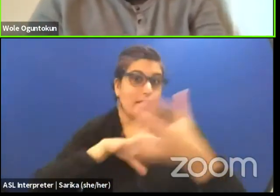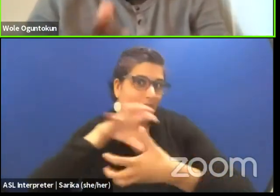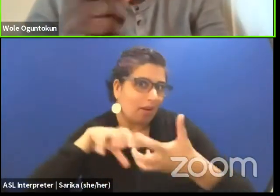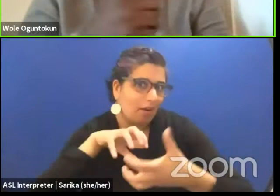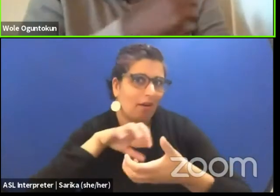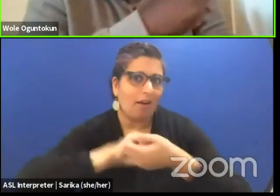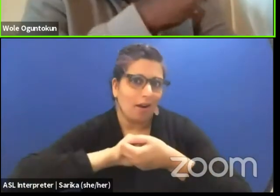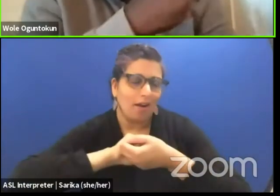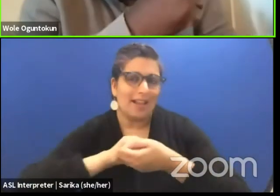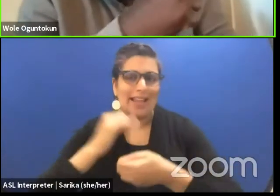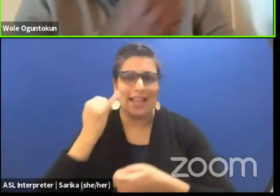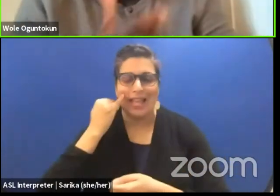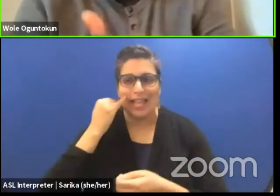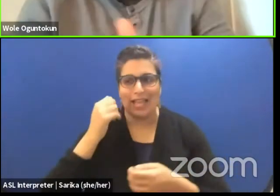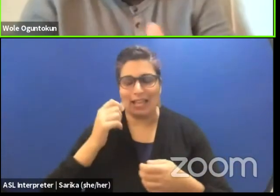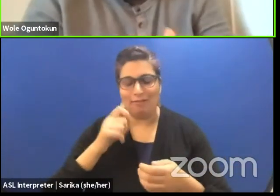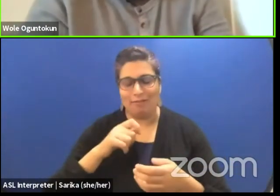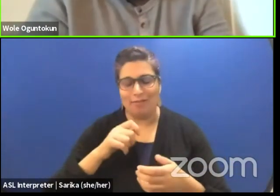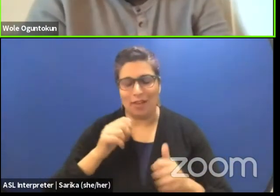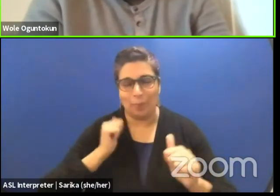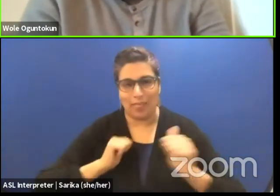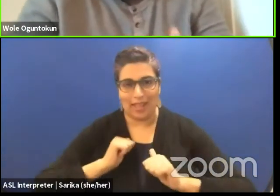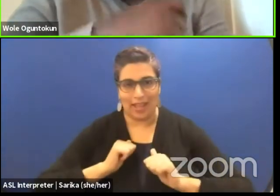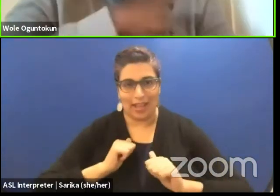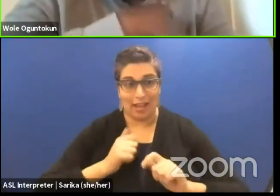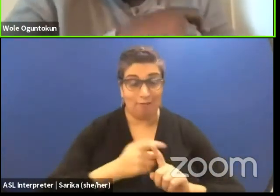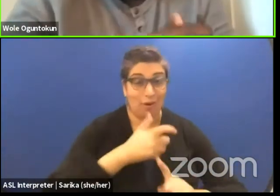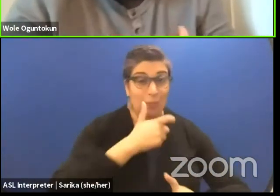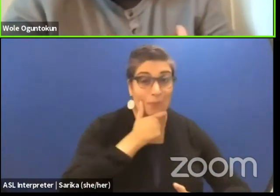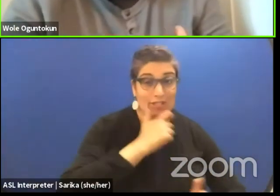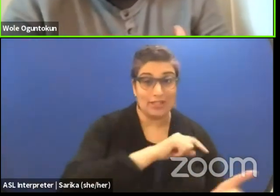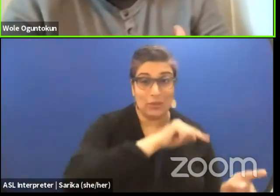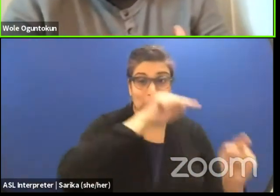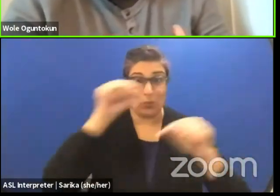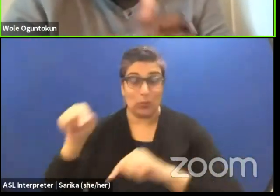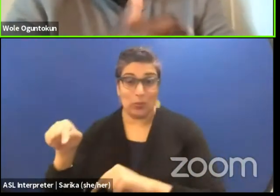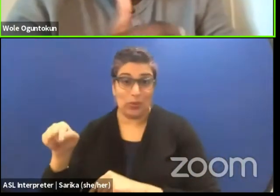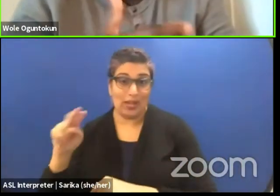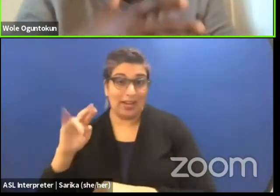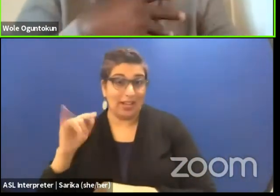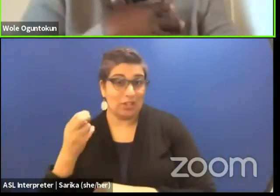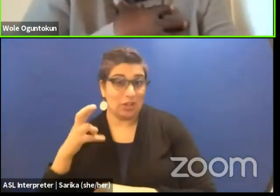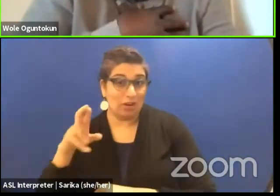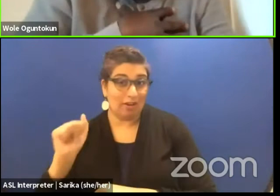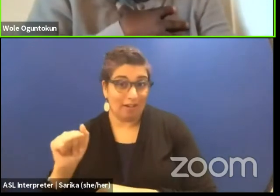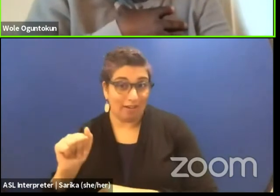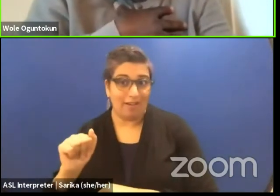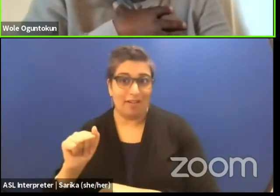If a play is coming from Britain to Nigeria and they say they want me want me the team, it is either I am leading the team